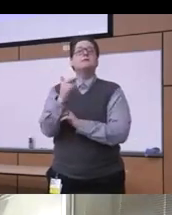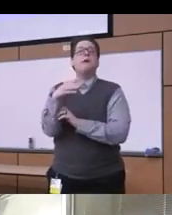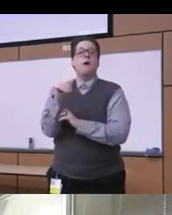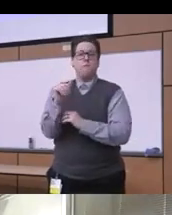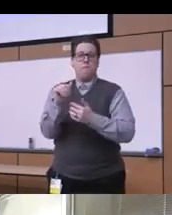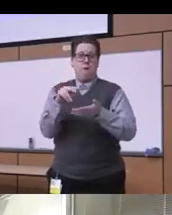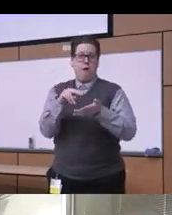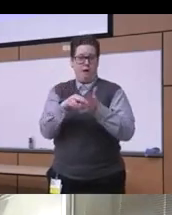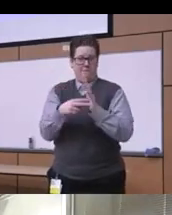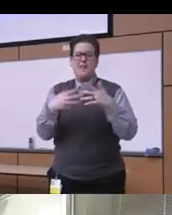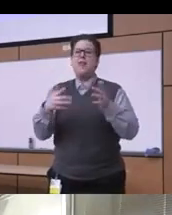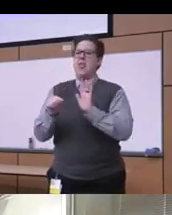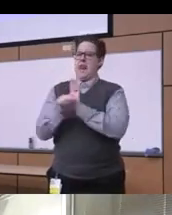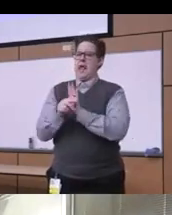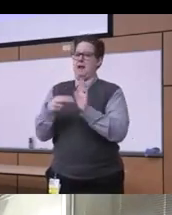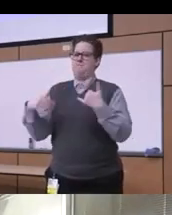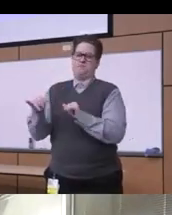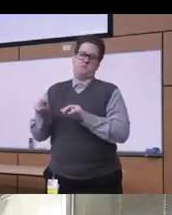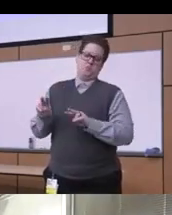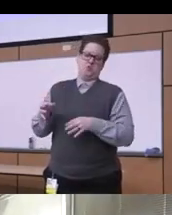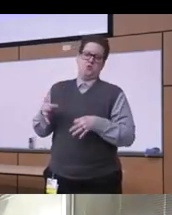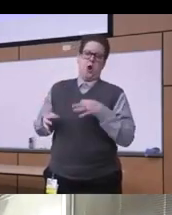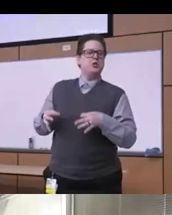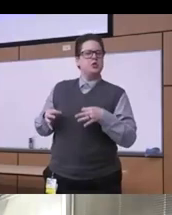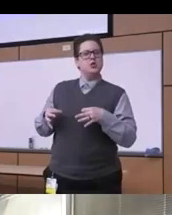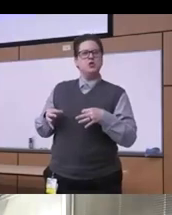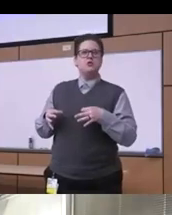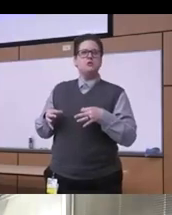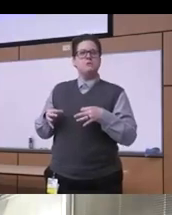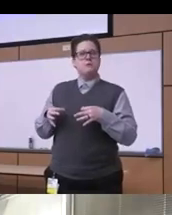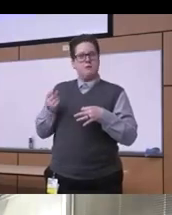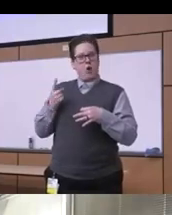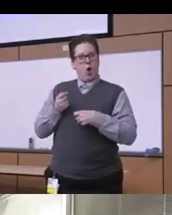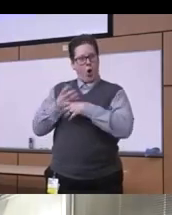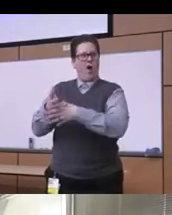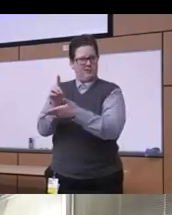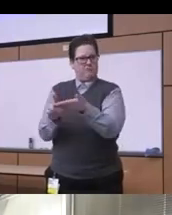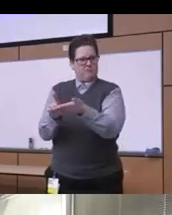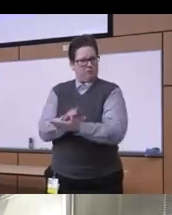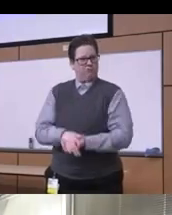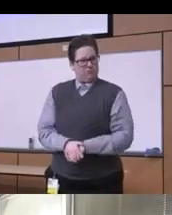the negative stereotypes judgment that produce can lead that can lead to discrimination so uh